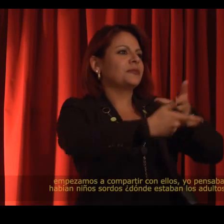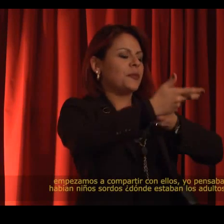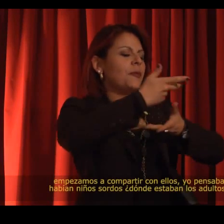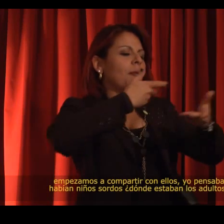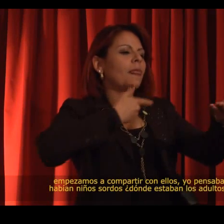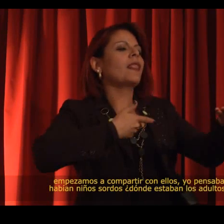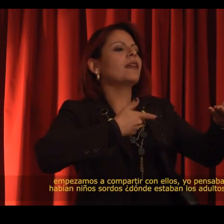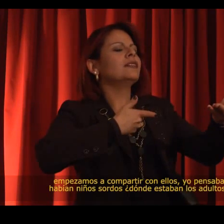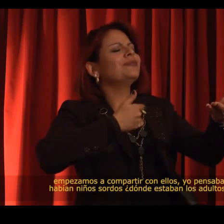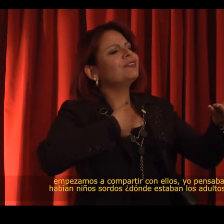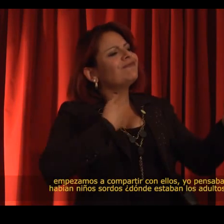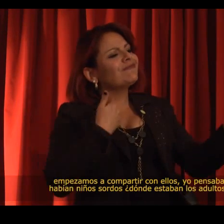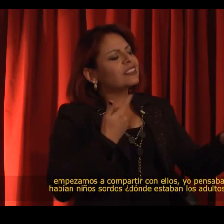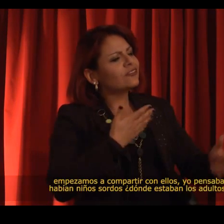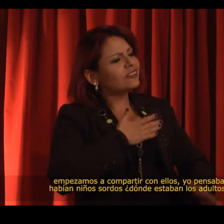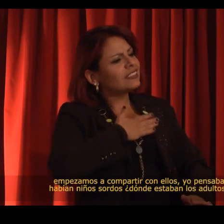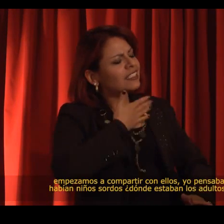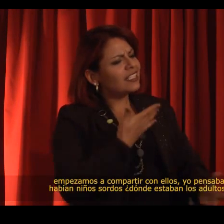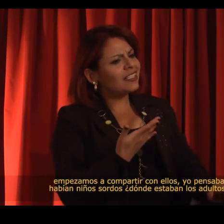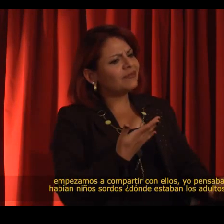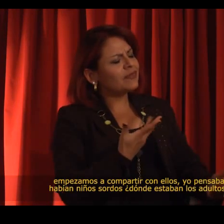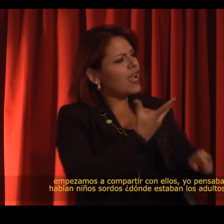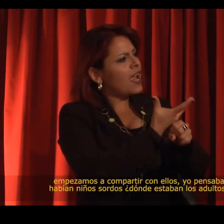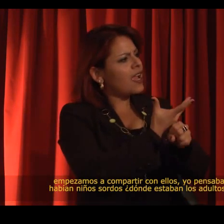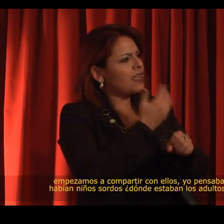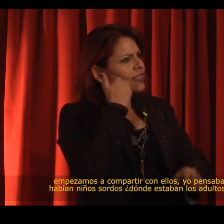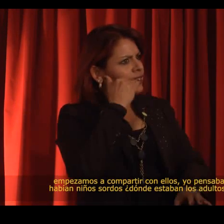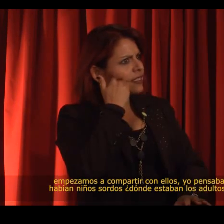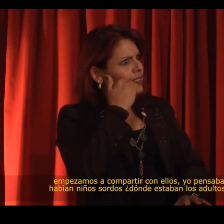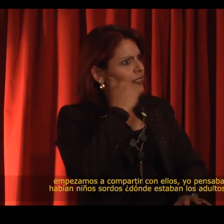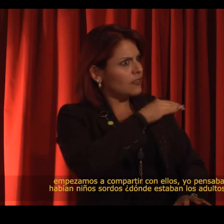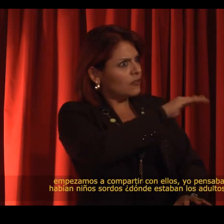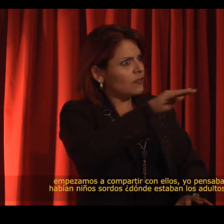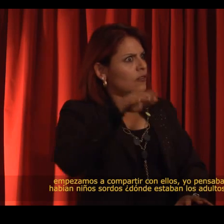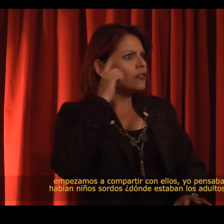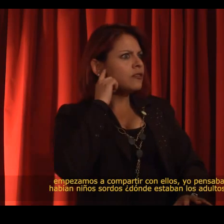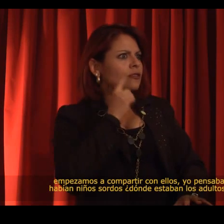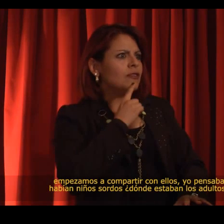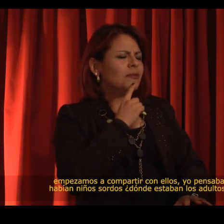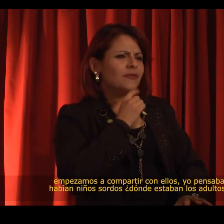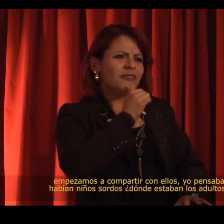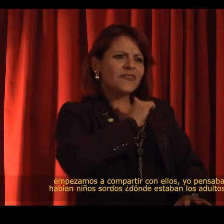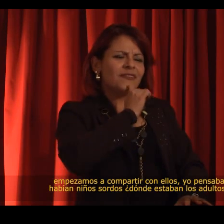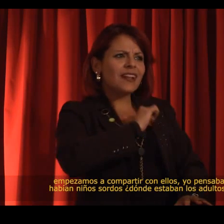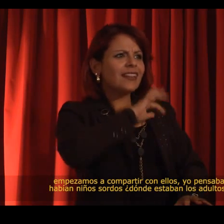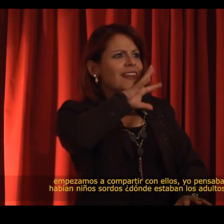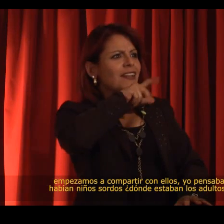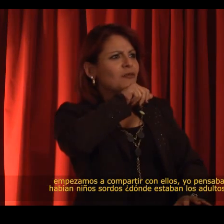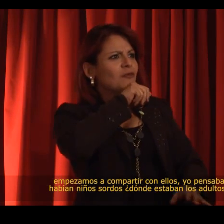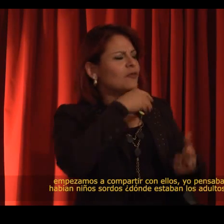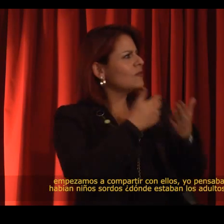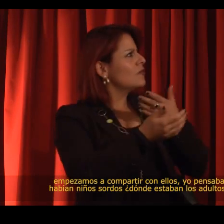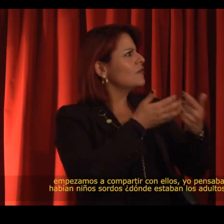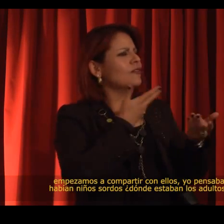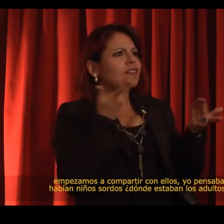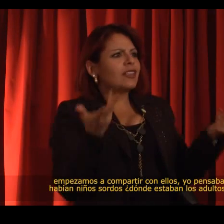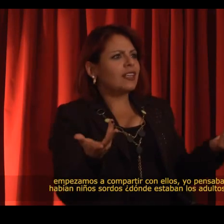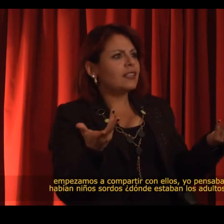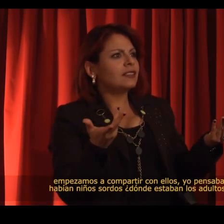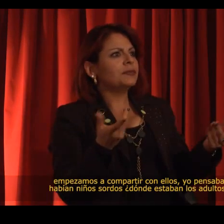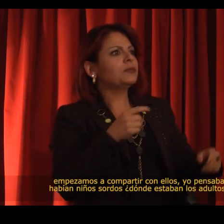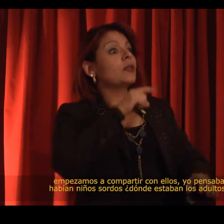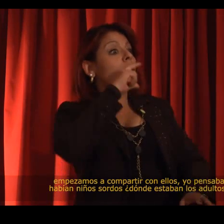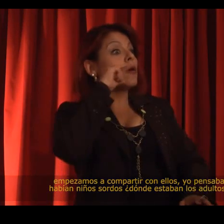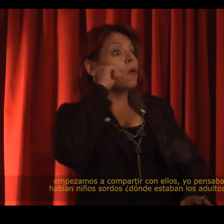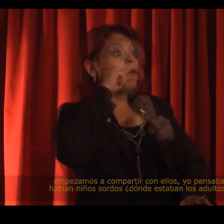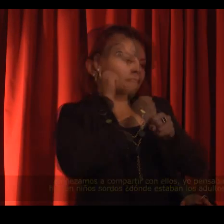As we began to interact with them, I thought, “If there are deaf children, where are the deaf adults?”